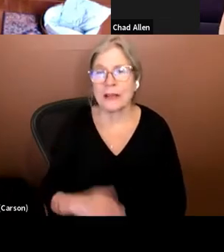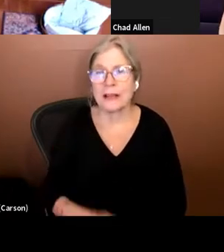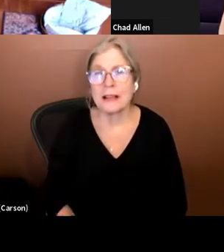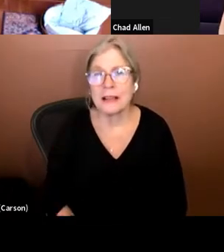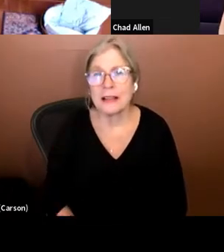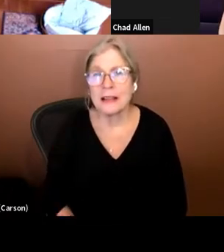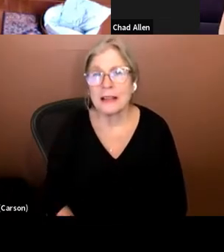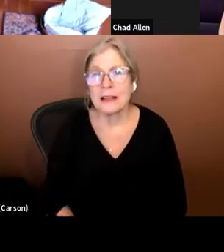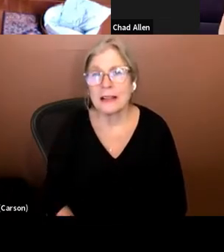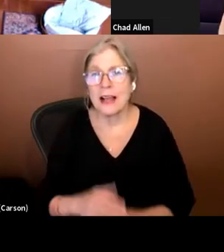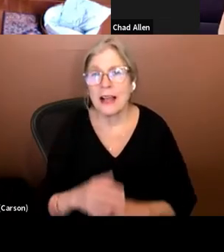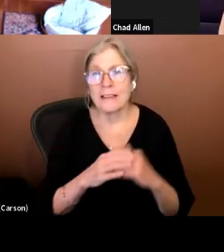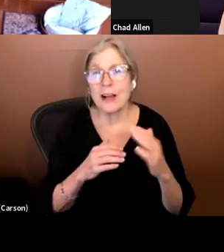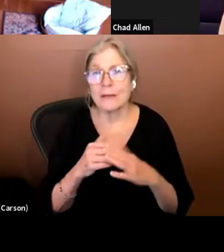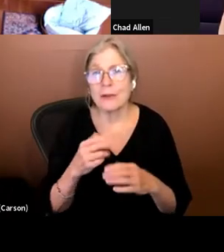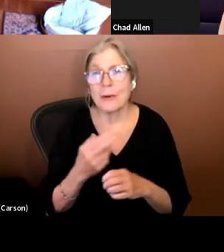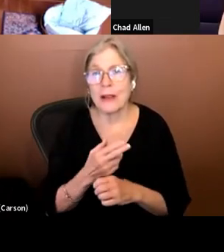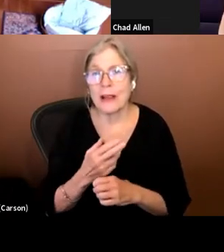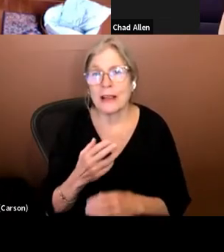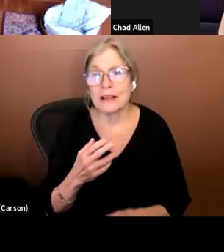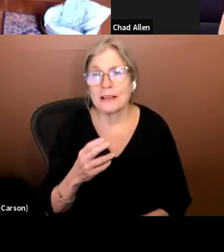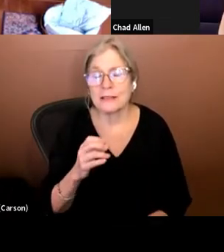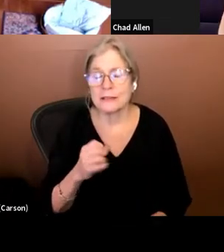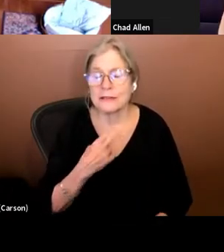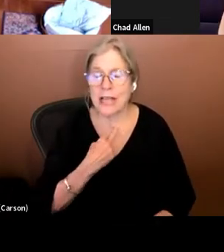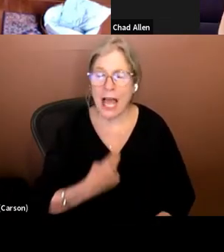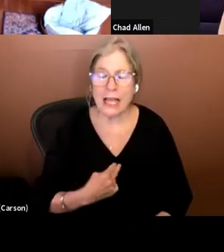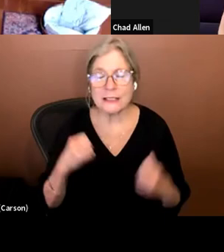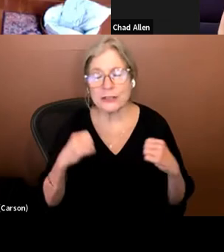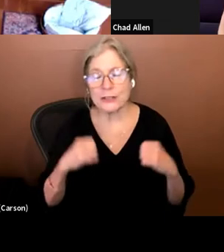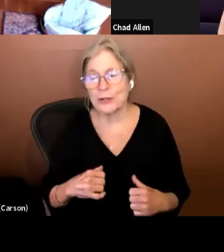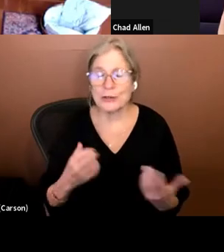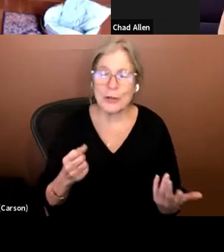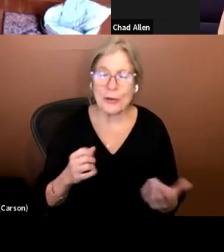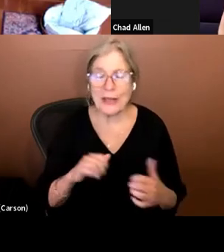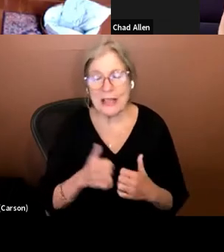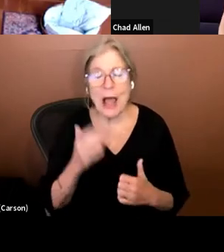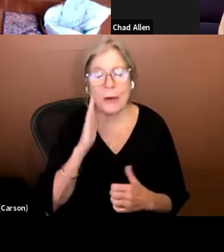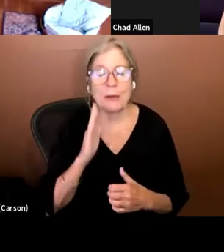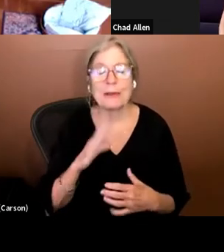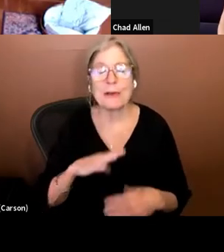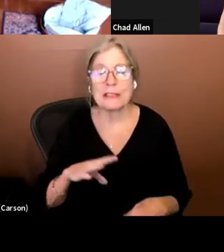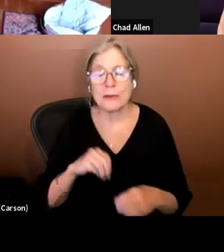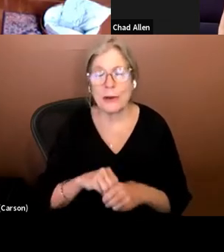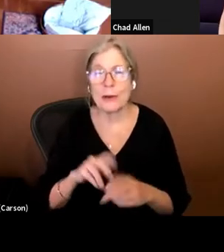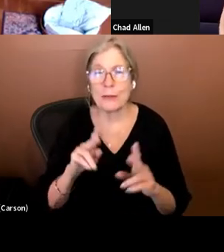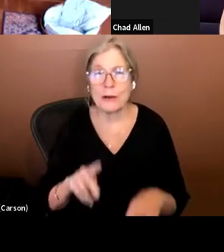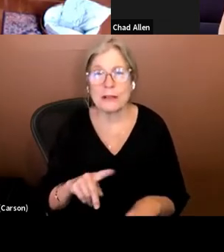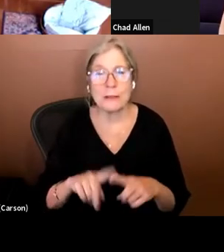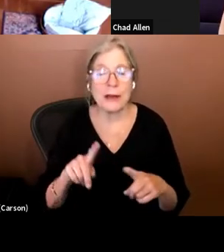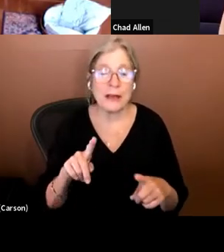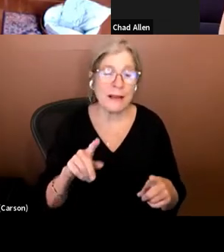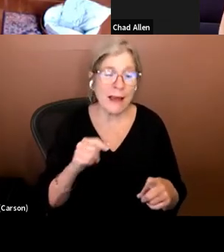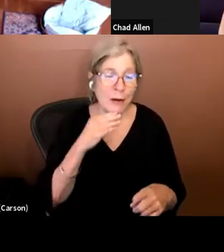comfortable wearing dress clothes. I'm comfortable wearing suits and ties. Doing the home thing it's a little more casual today